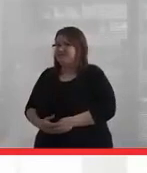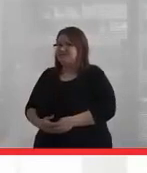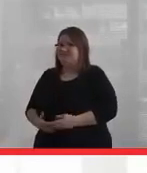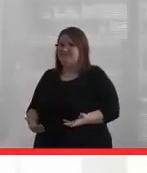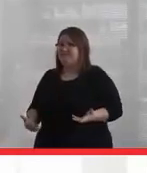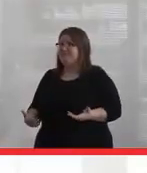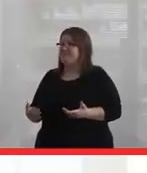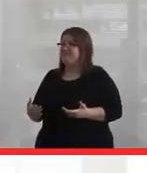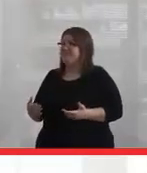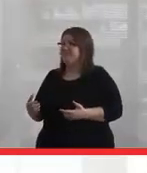There were bounties on our scalps.